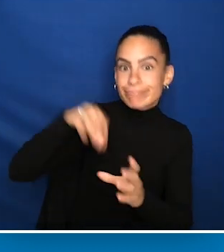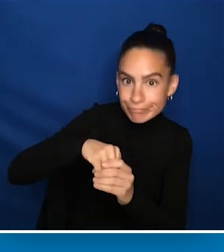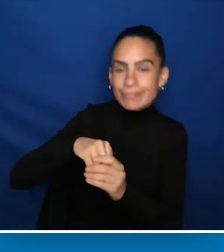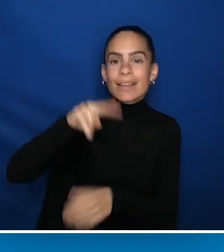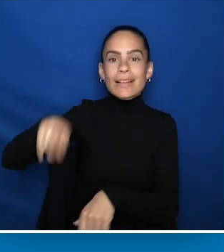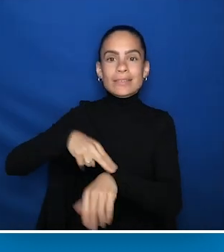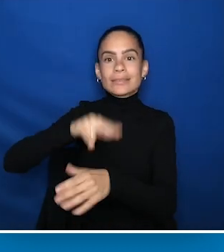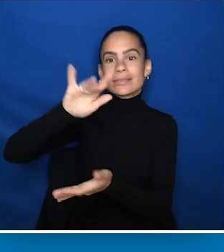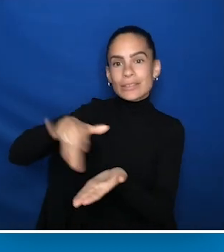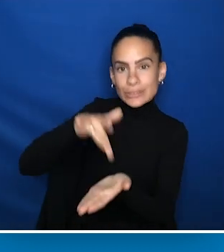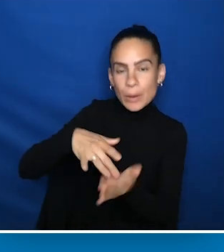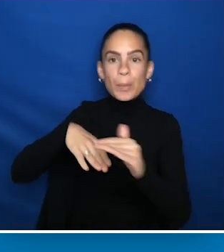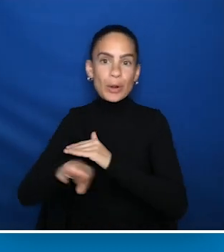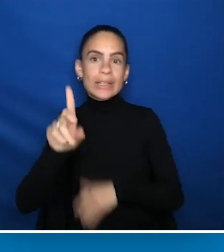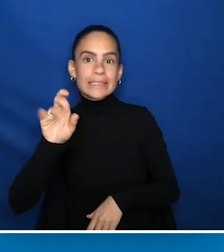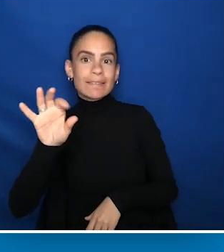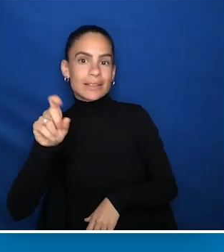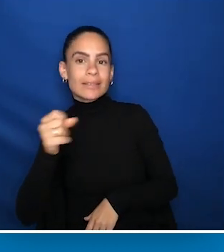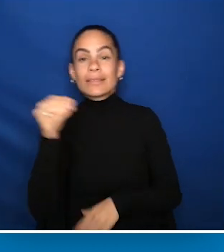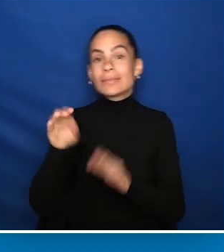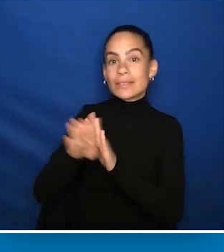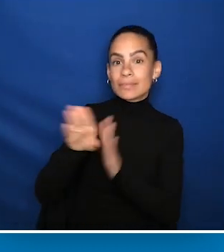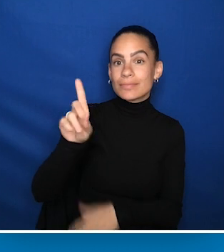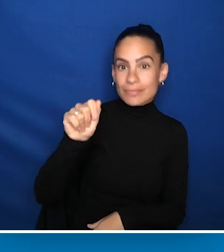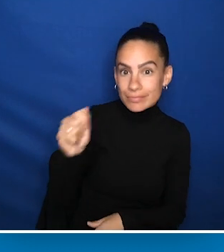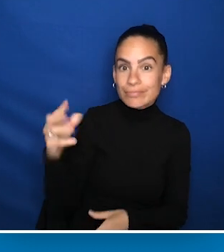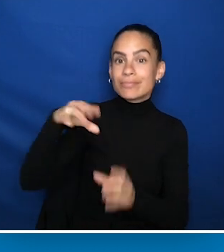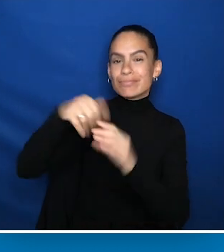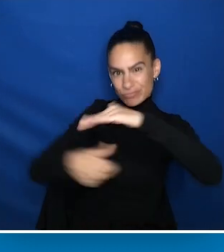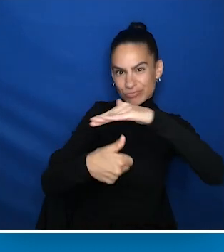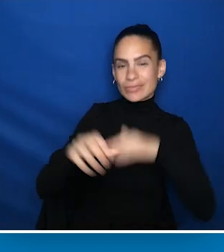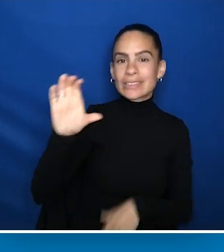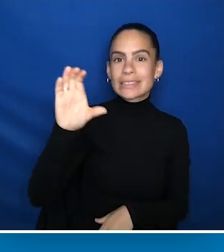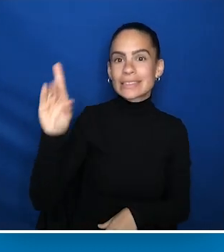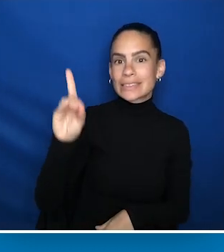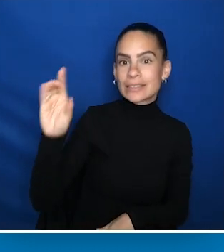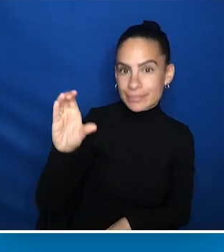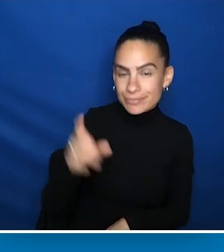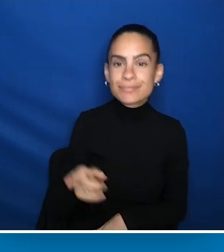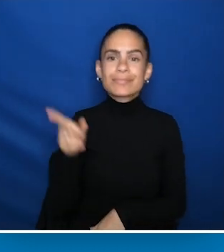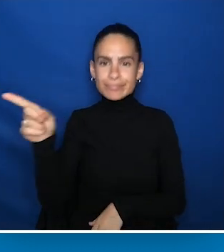in the National Center on Birth Defects and Developmental Disabilities at the Centers for Disease Control and Prevention.